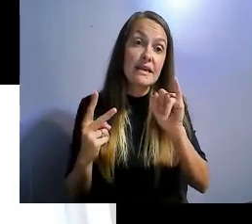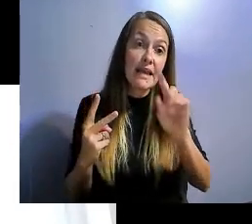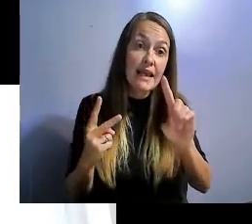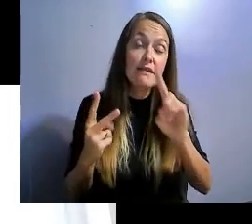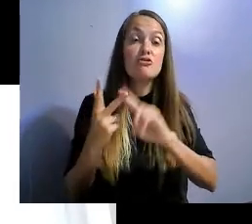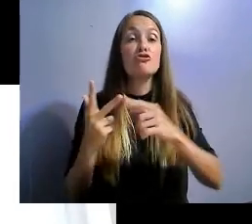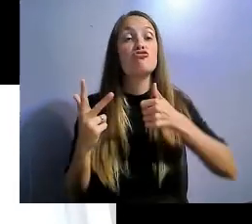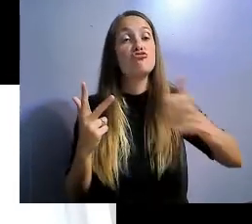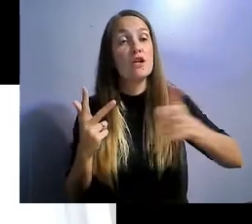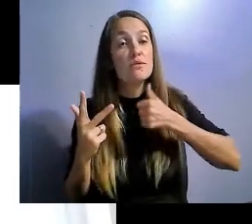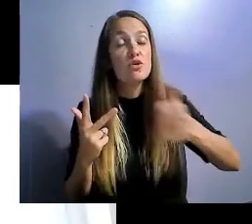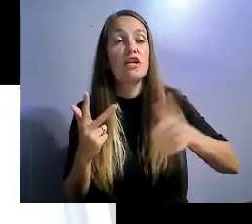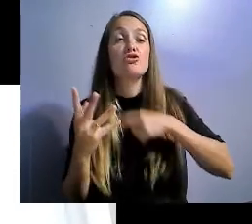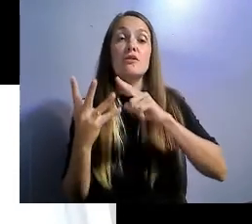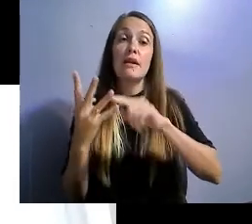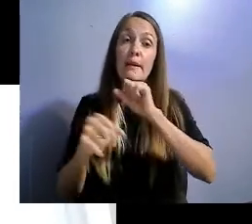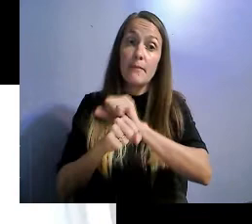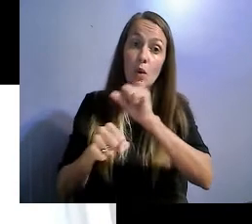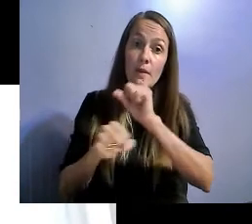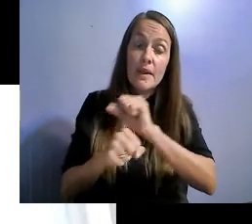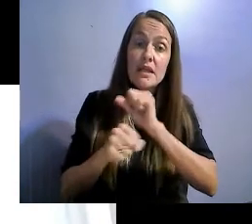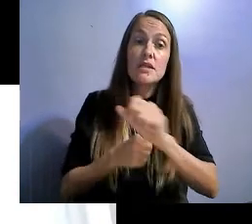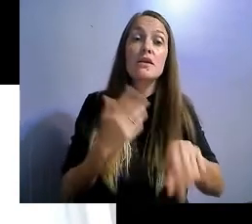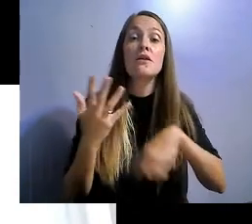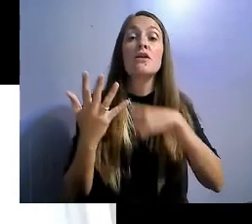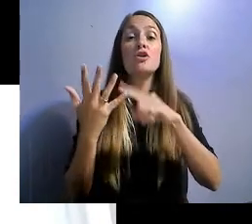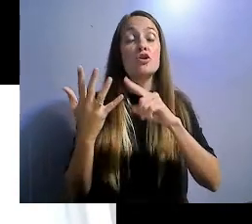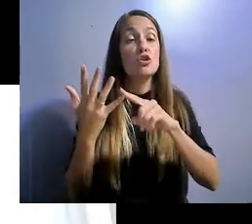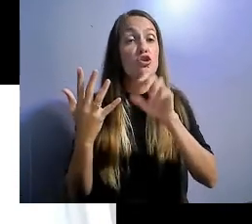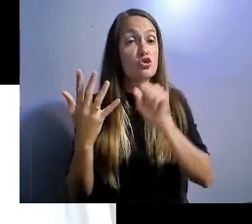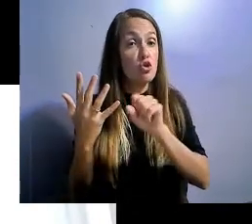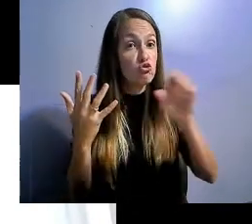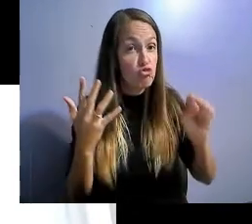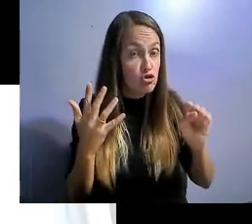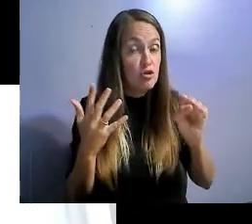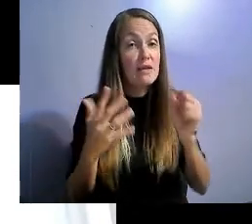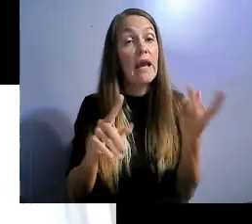and appeals. We all work collectively to help clients.